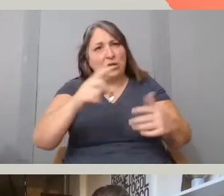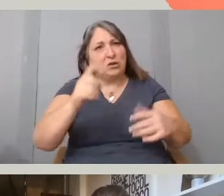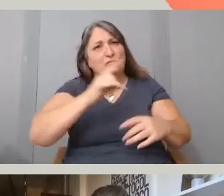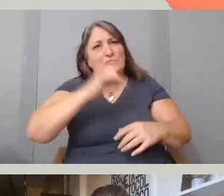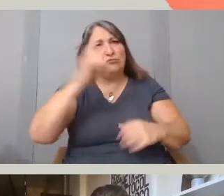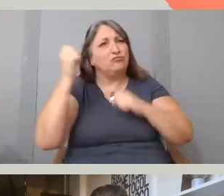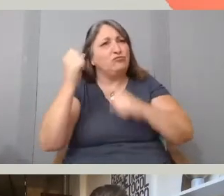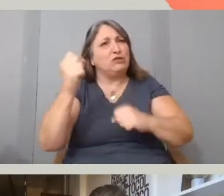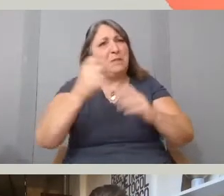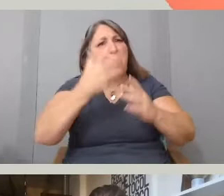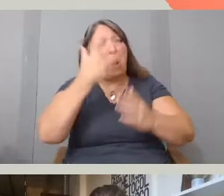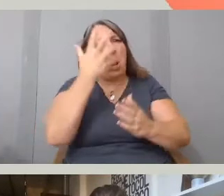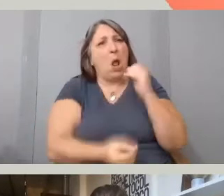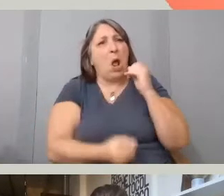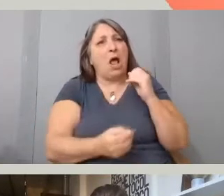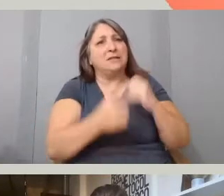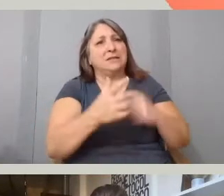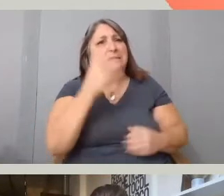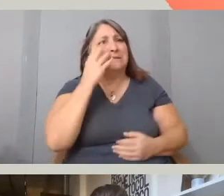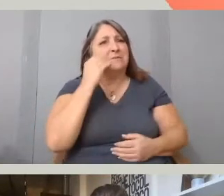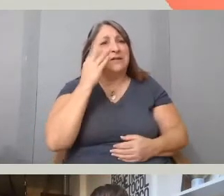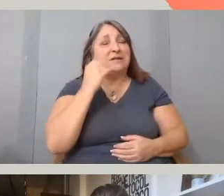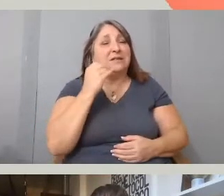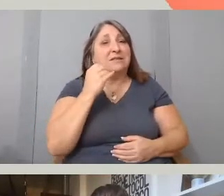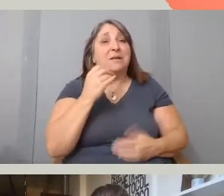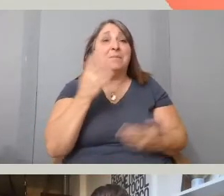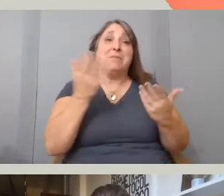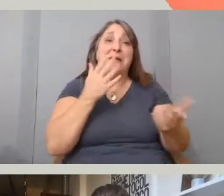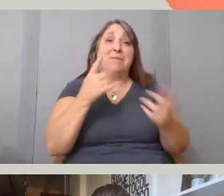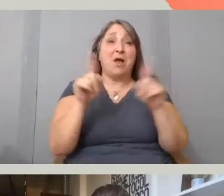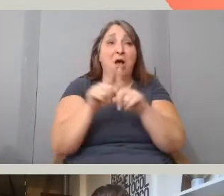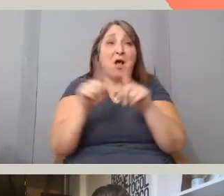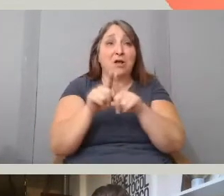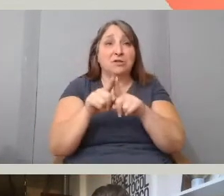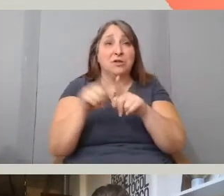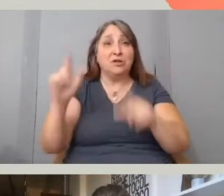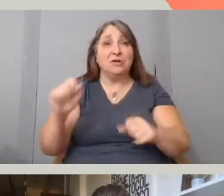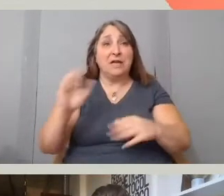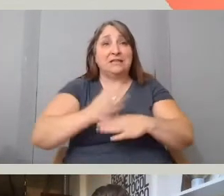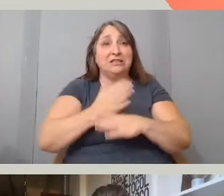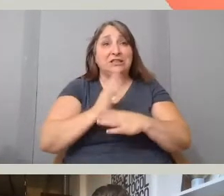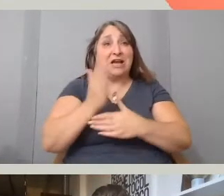and maybe along with that also, maybe you could share some advice on how to handle,